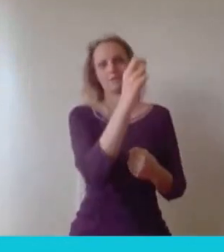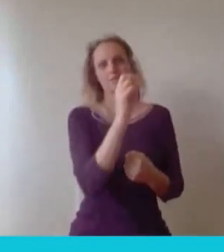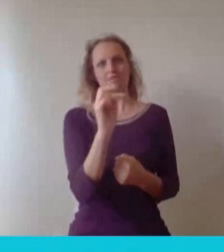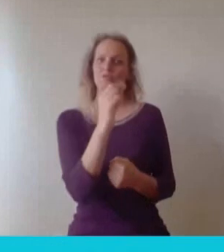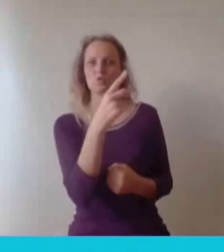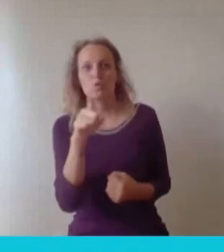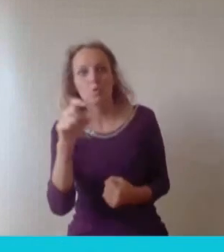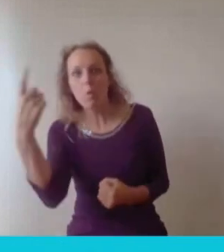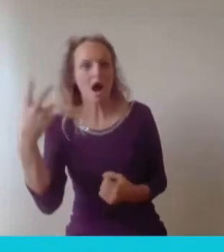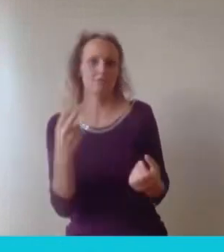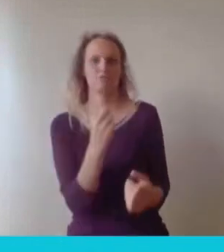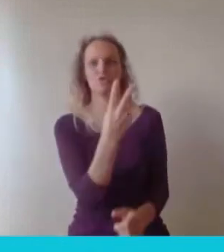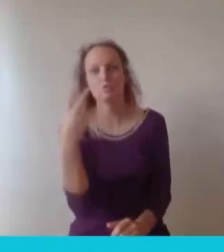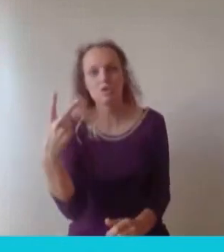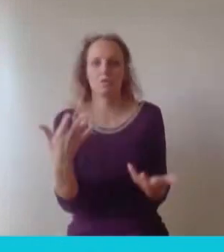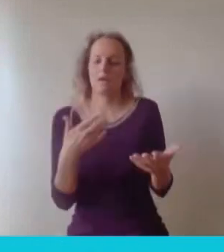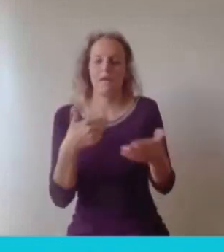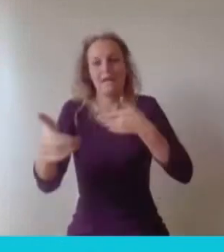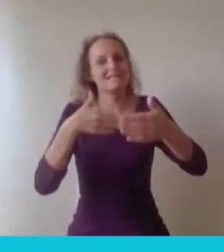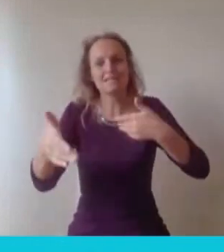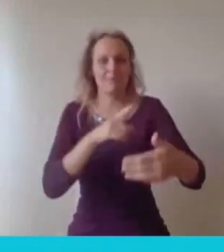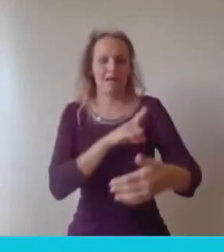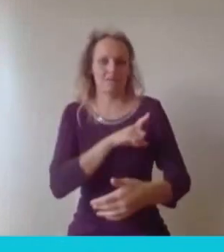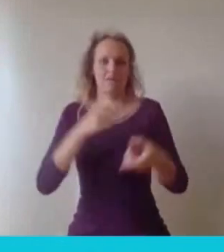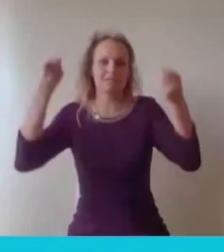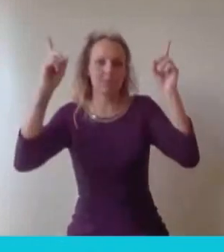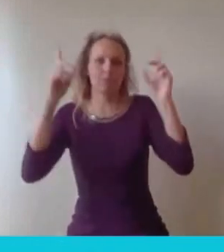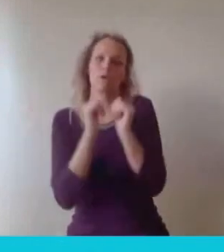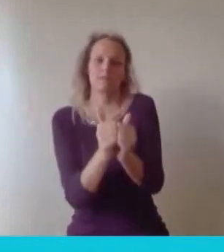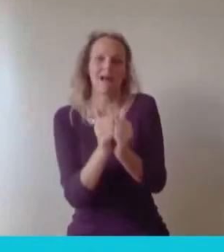hard courses alone. Employers know the value of that.